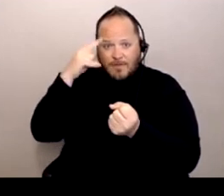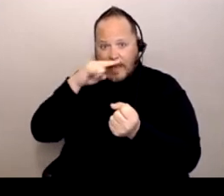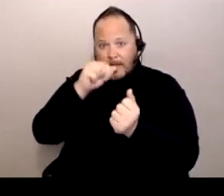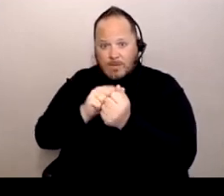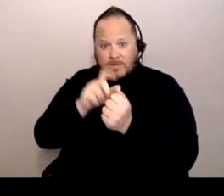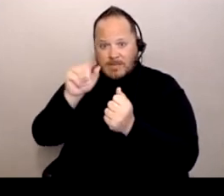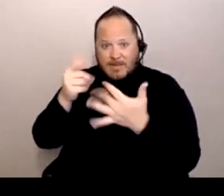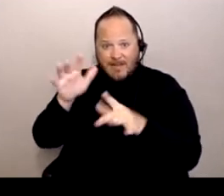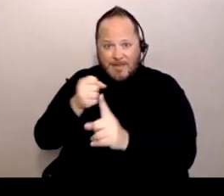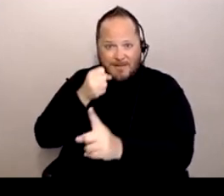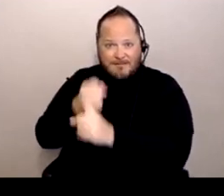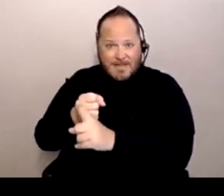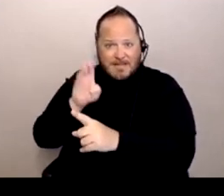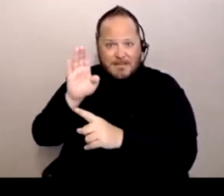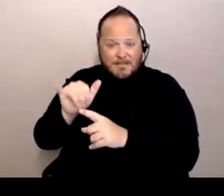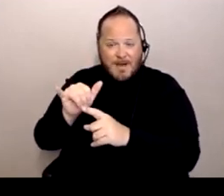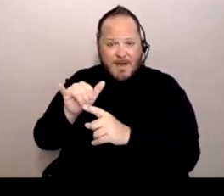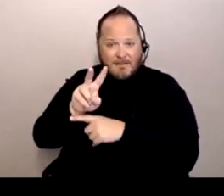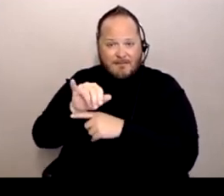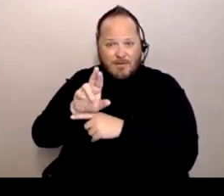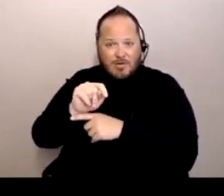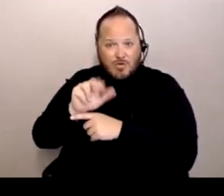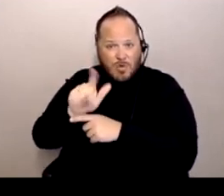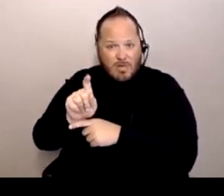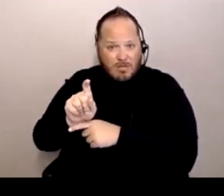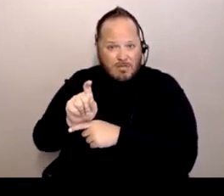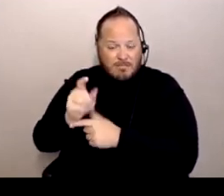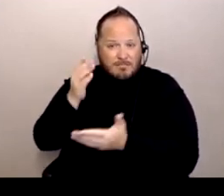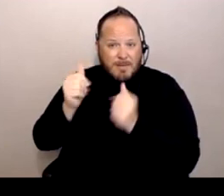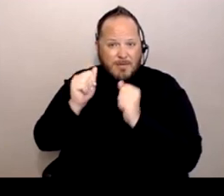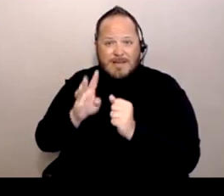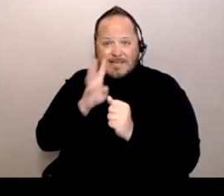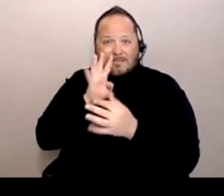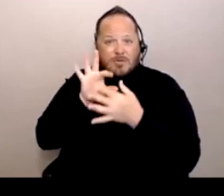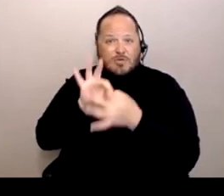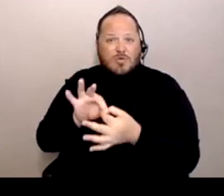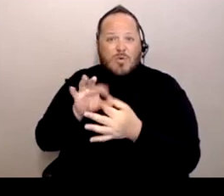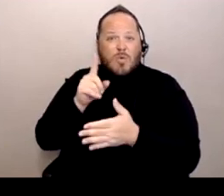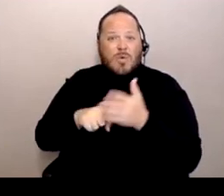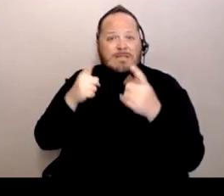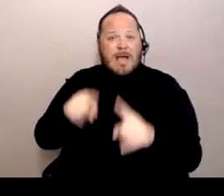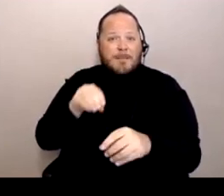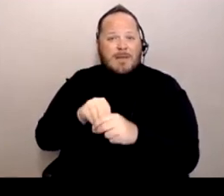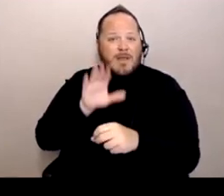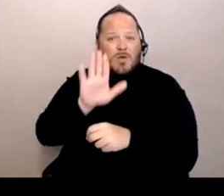by going virtual?" Maybe you can just speak to what's happened in your school district.